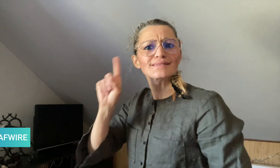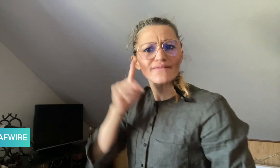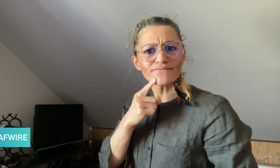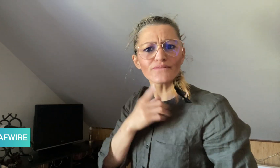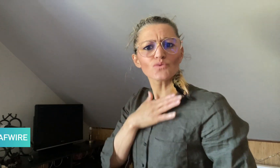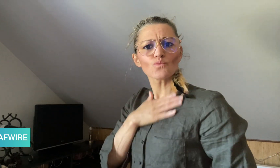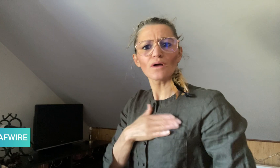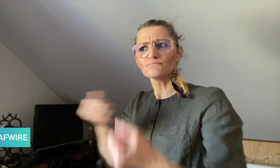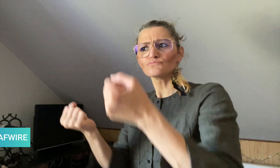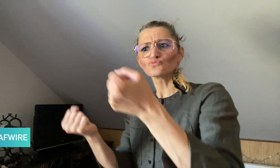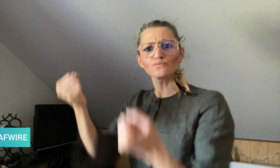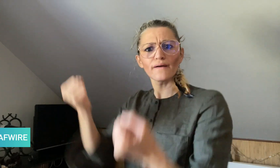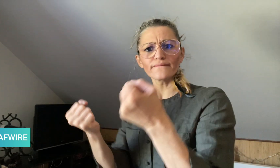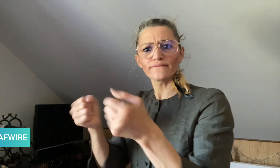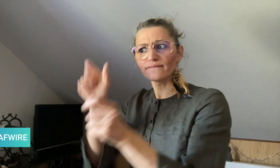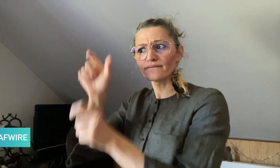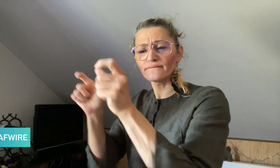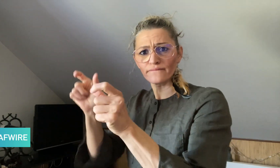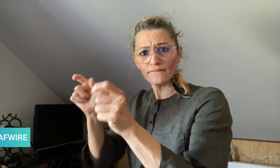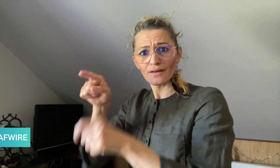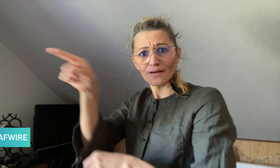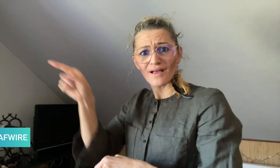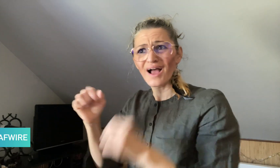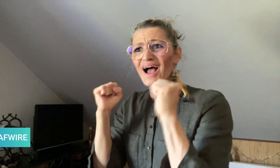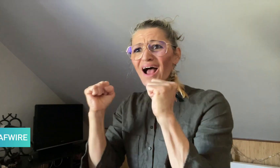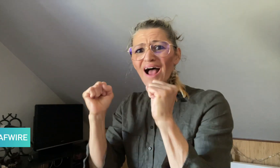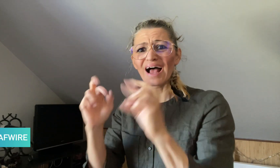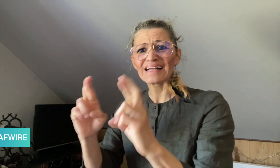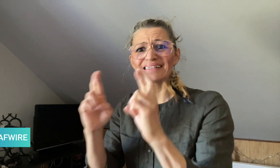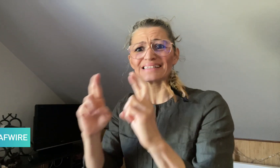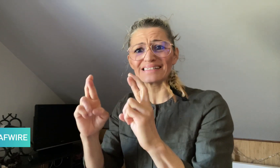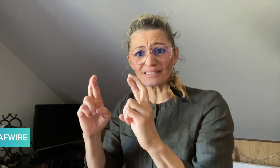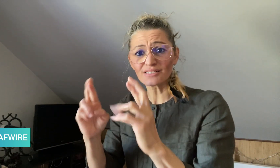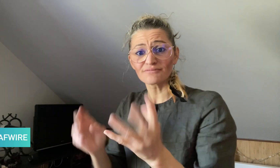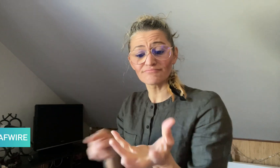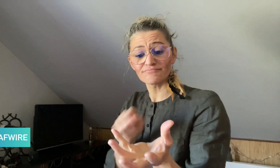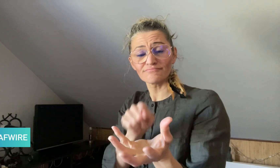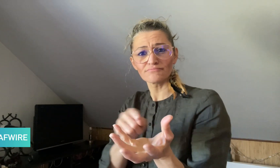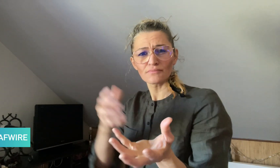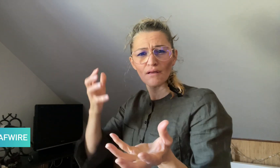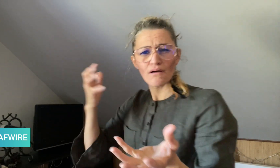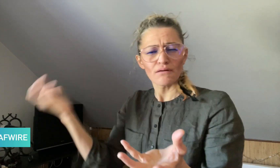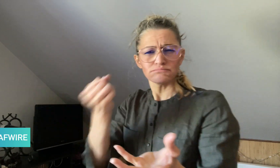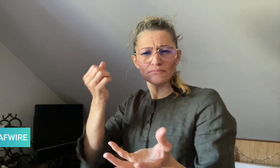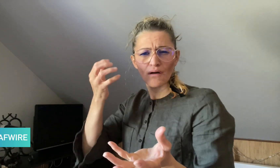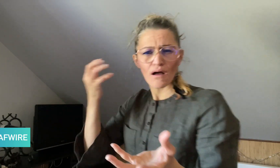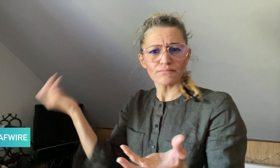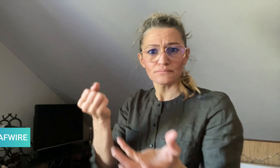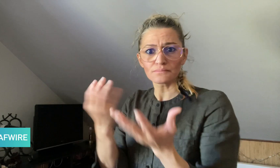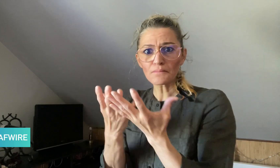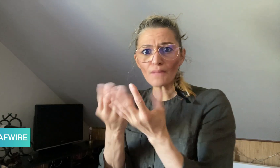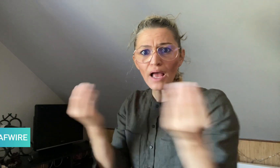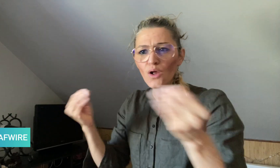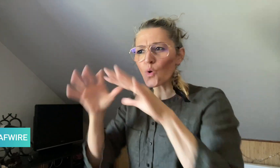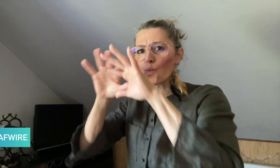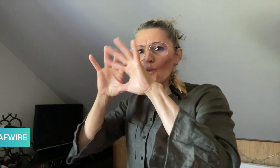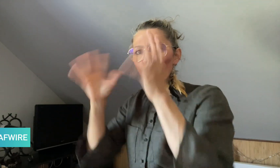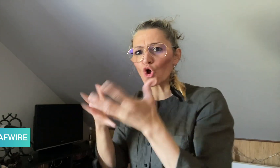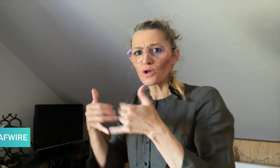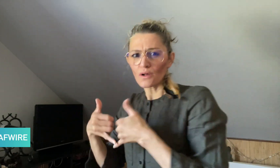has won many global awards and medals. A medical student at